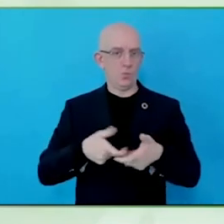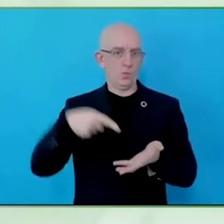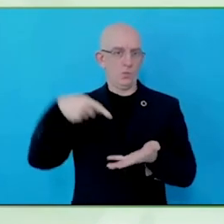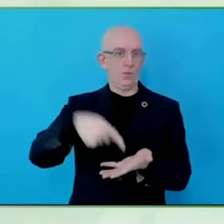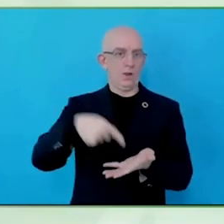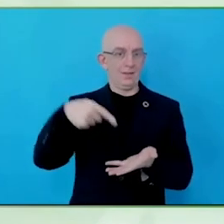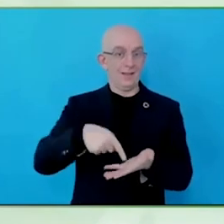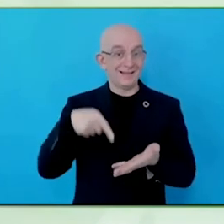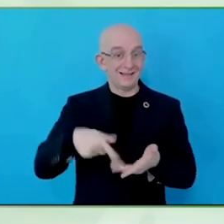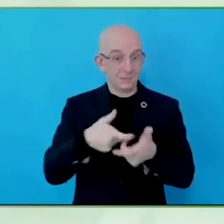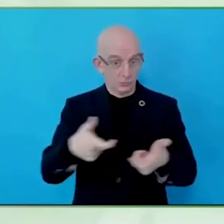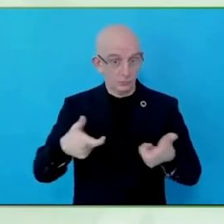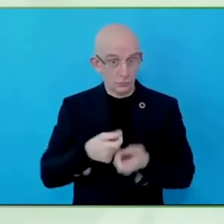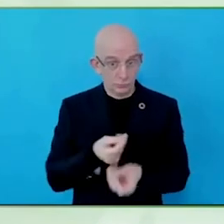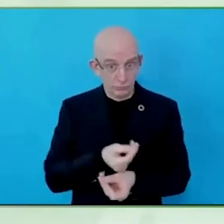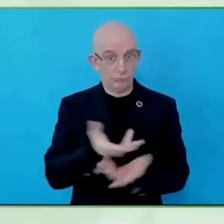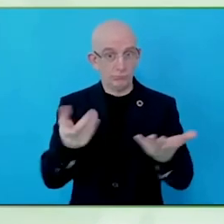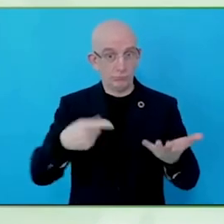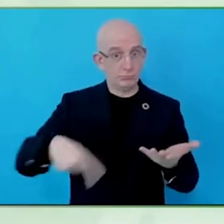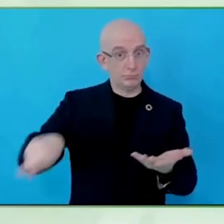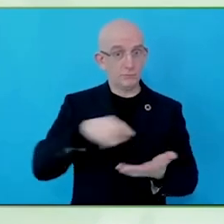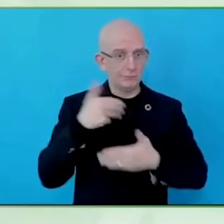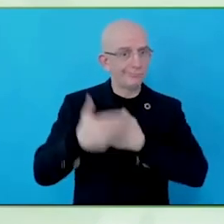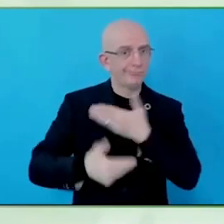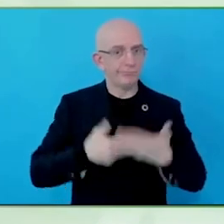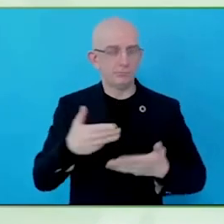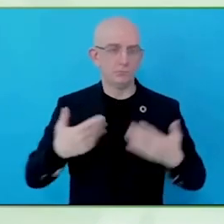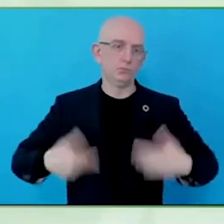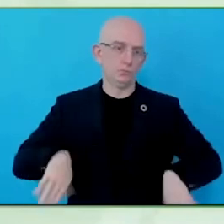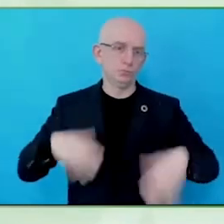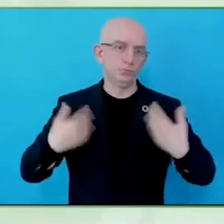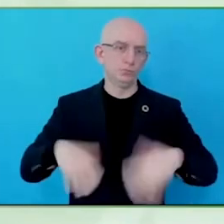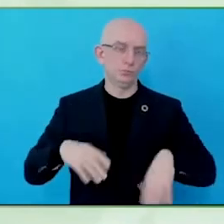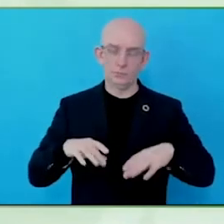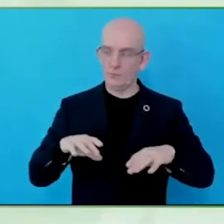We are listening to customers, we might have heard from 5000 customers, wonderful.